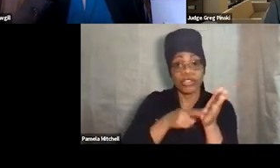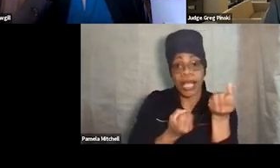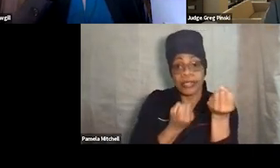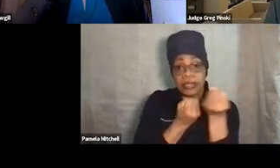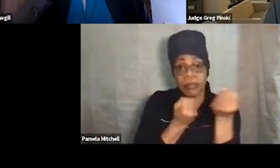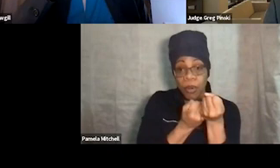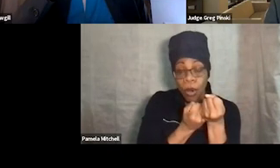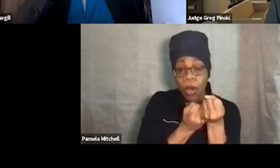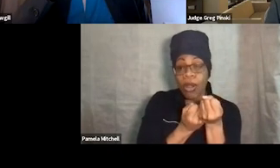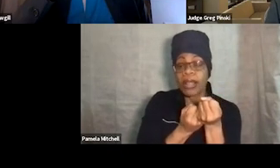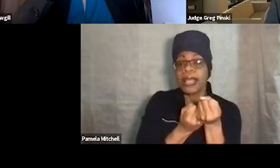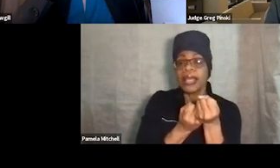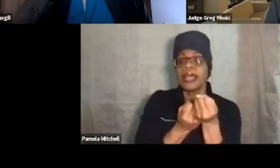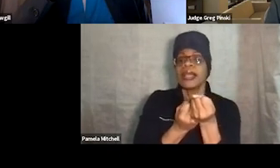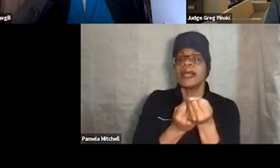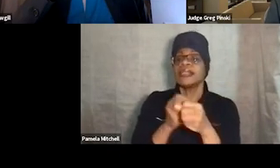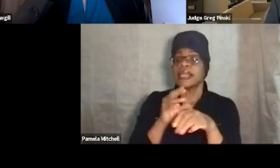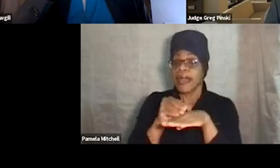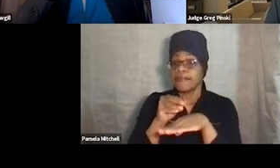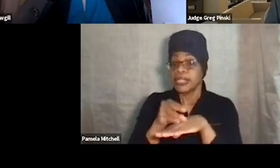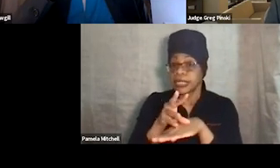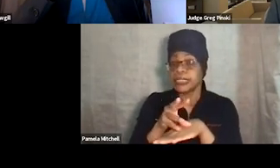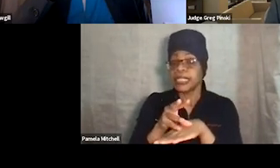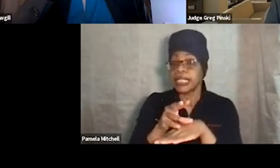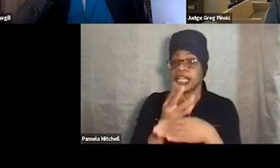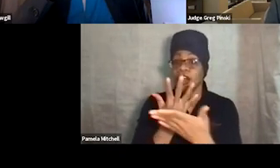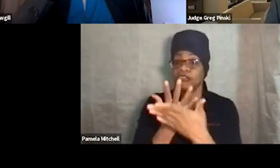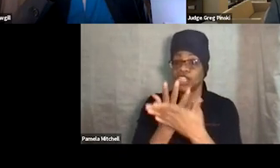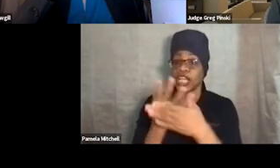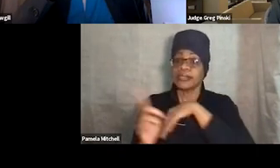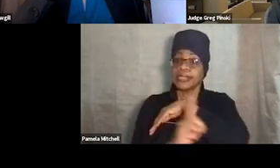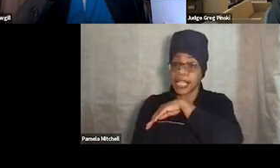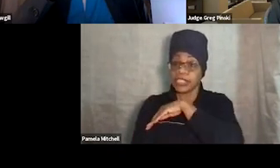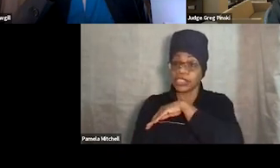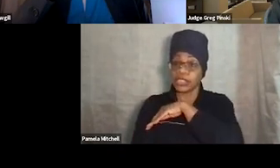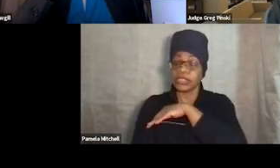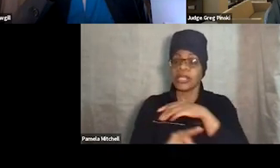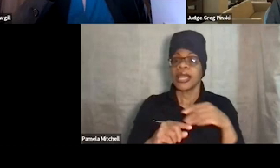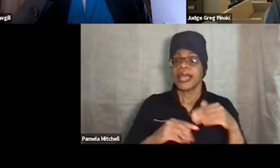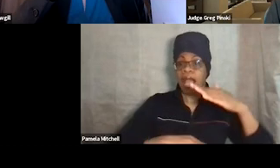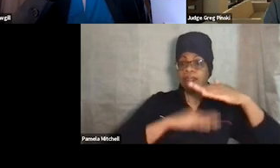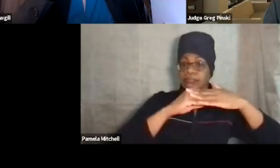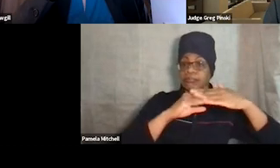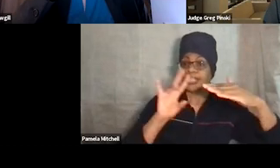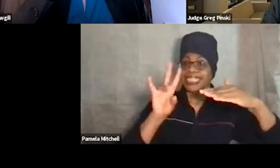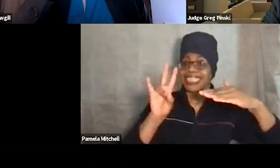the efficacy of jail sanctions. When jail sanctions reach the seven-day mark,